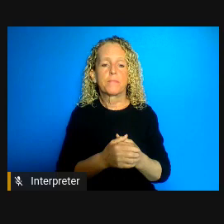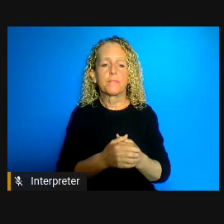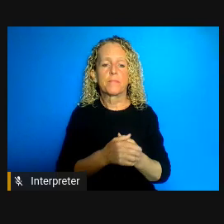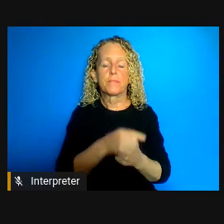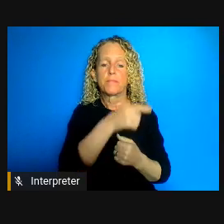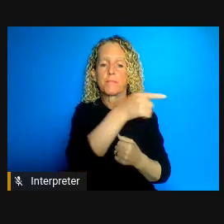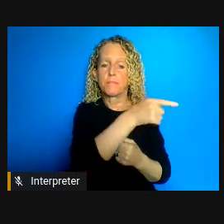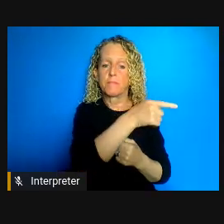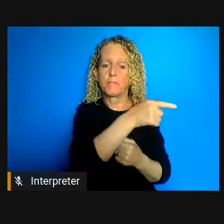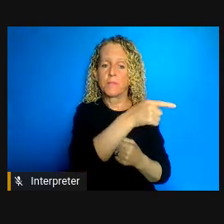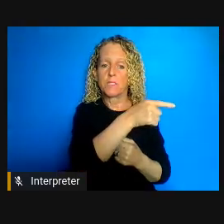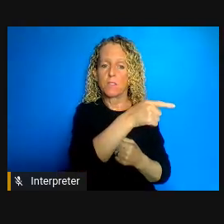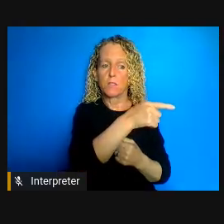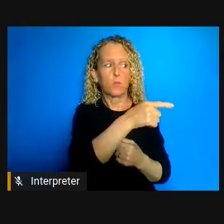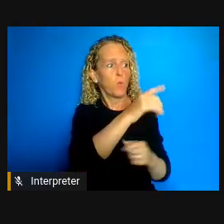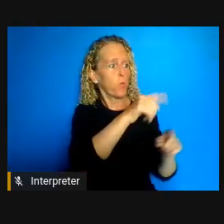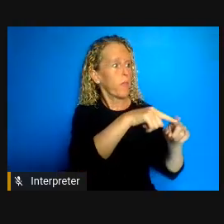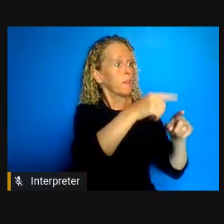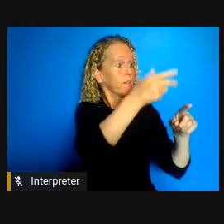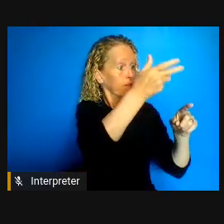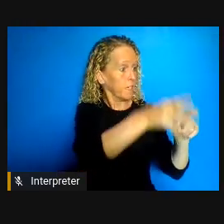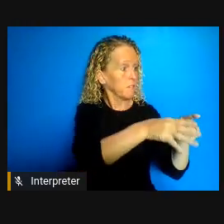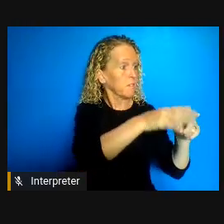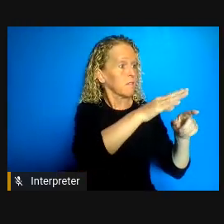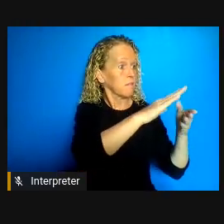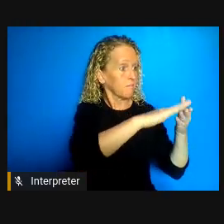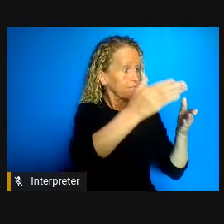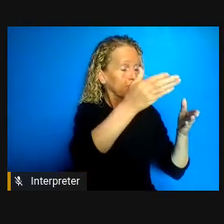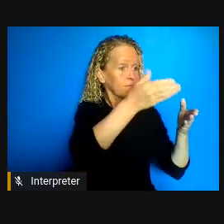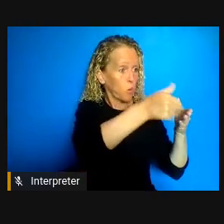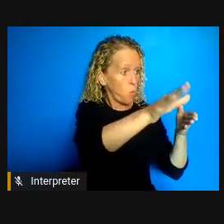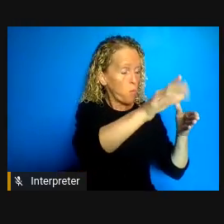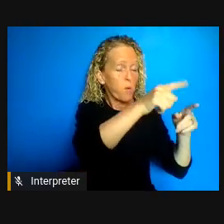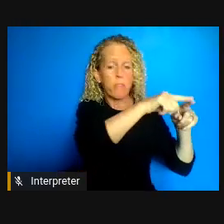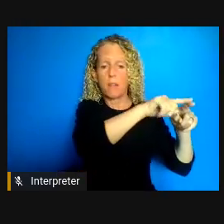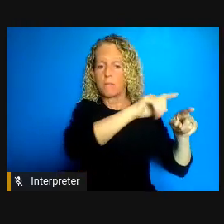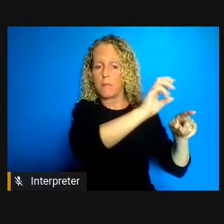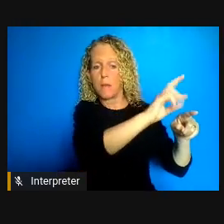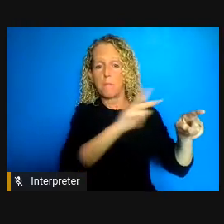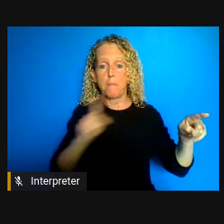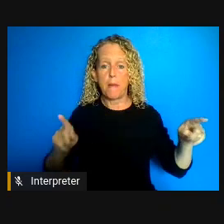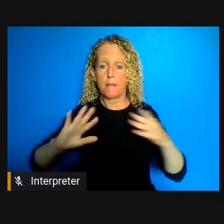to community so the goal after those releases started happening through a